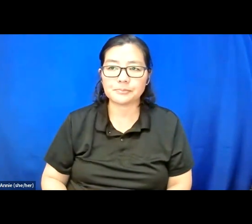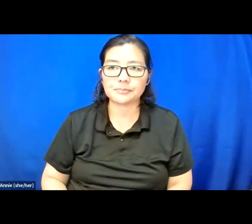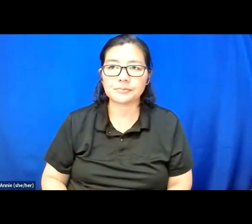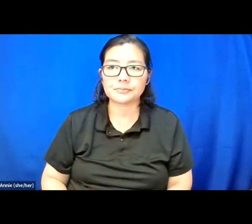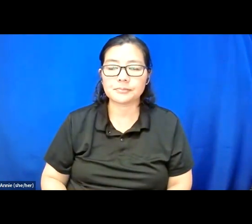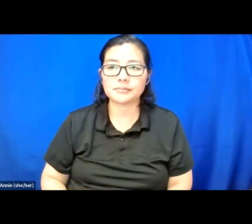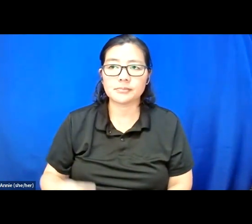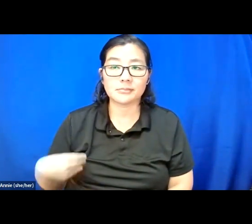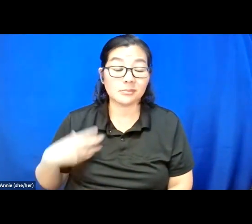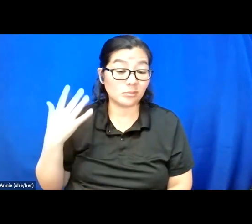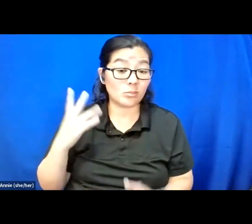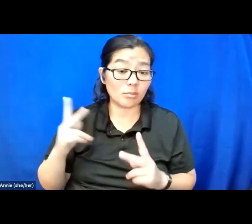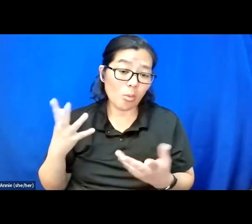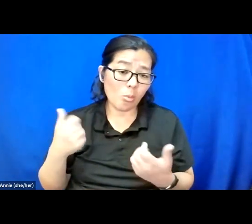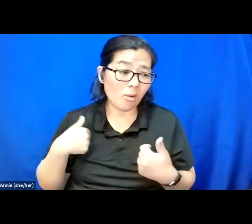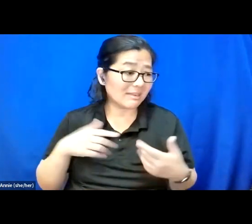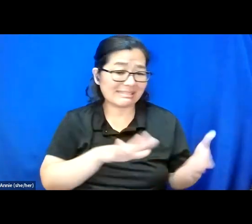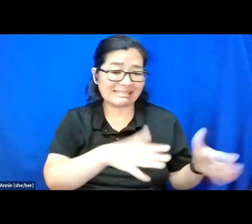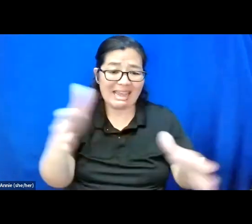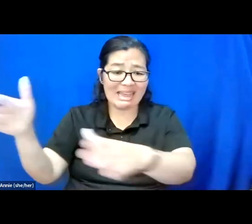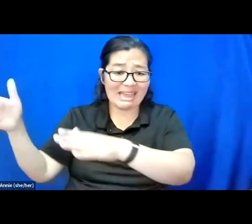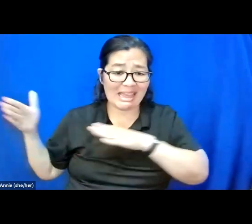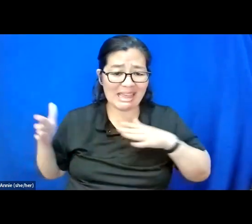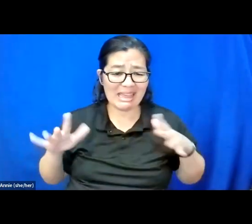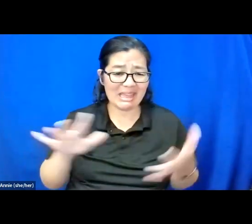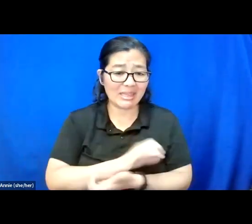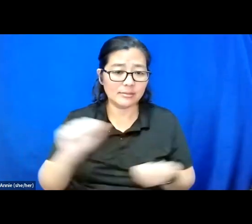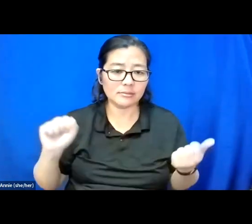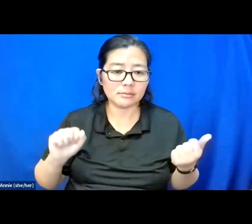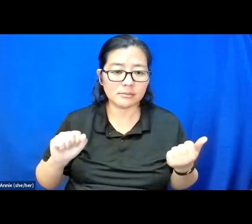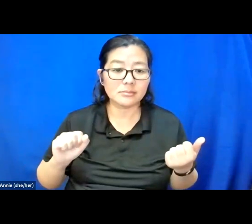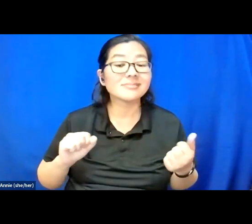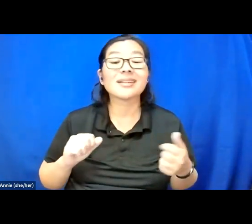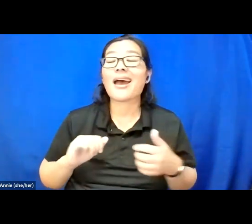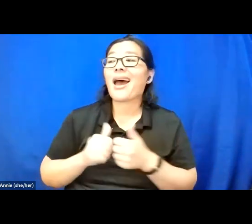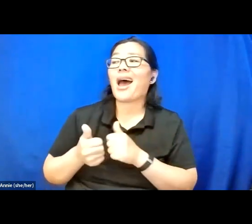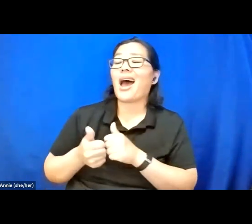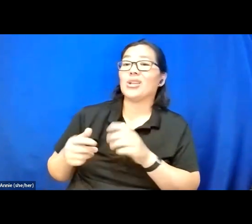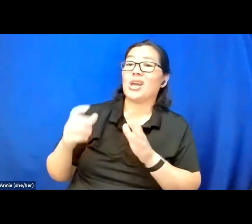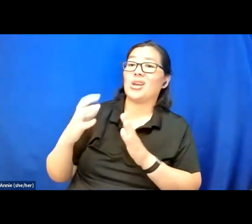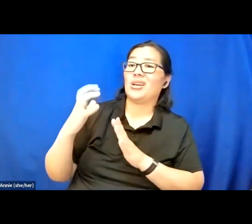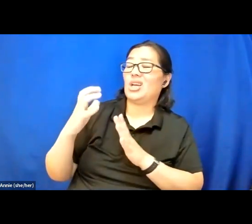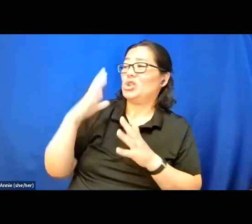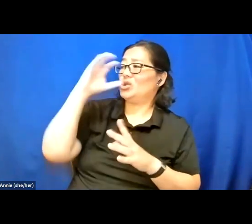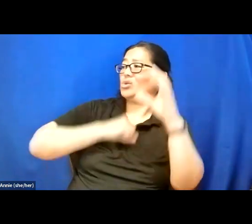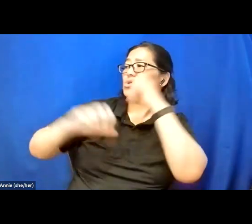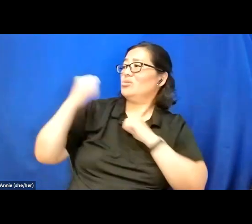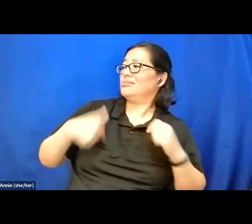Why people want us dead? The way that they write us dead, quick to pronounce the time of death,